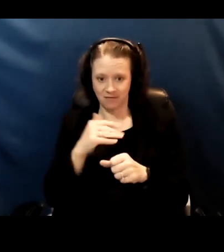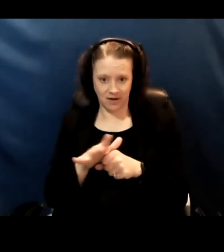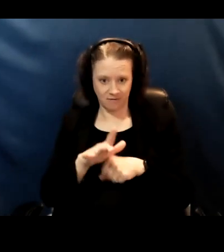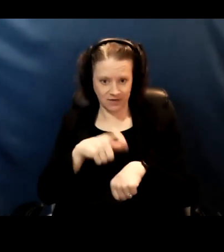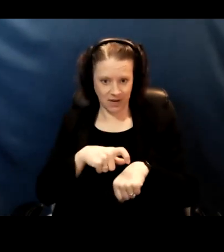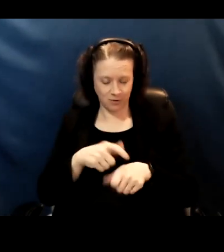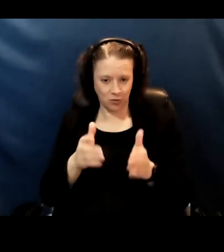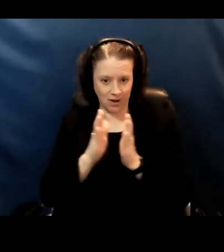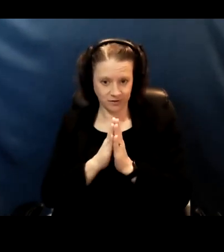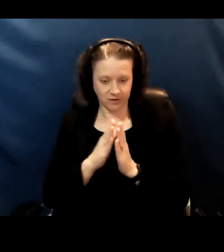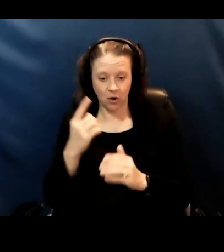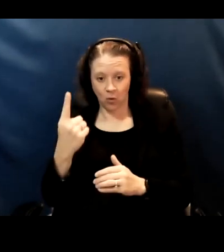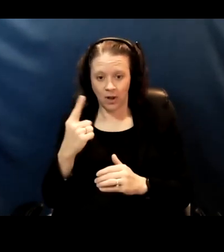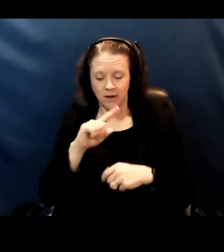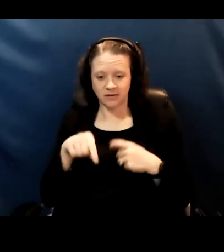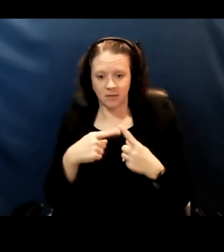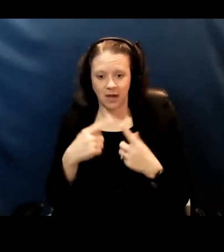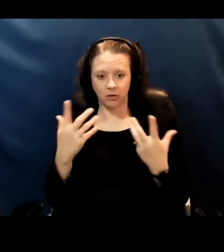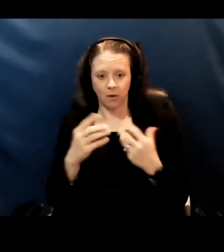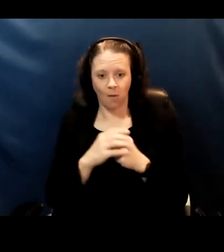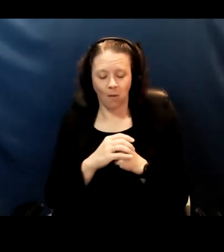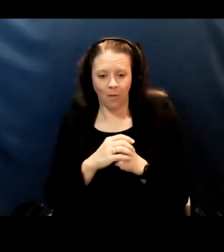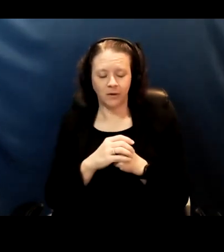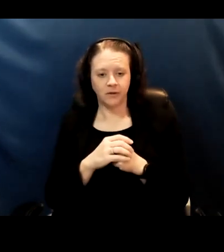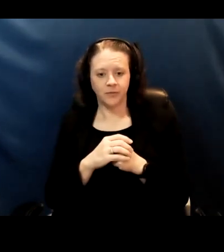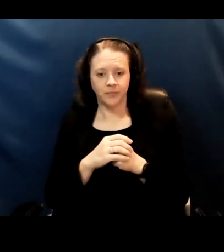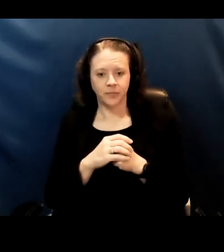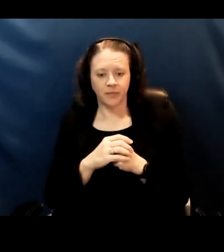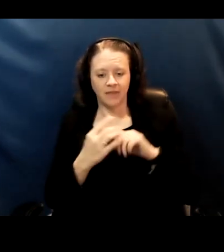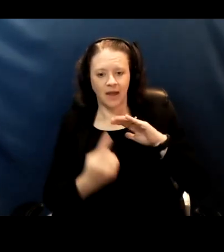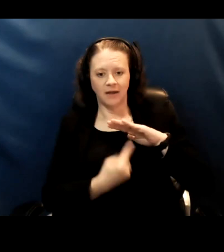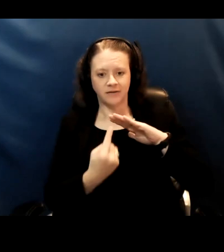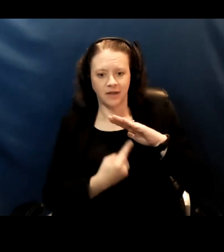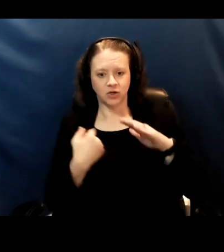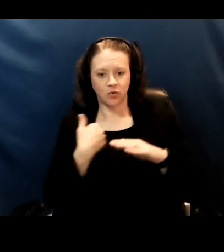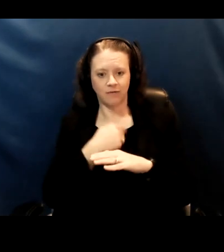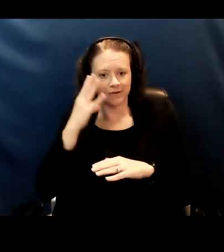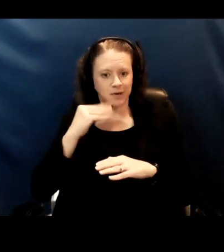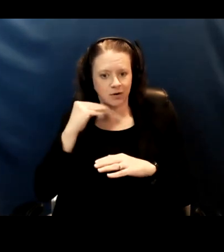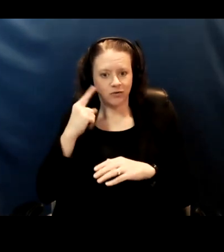one of them is about the relative isolation that we've been in for the last year and kids going back